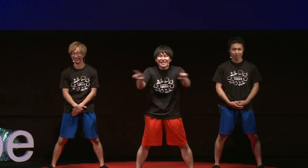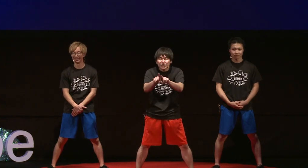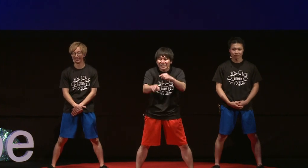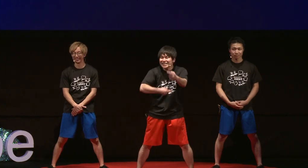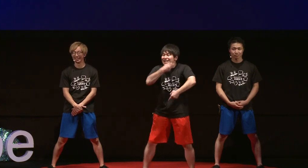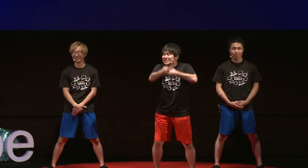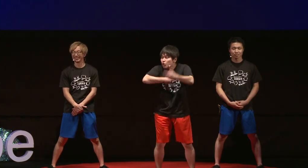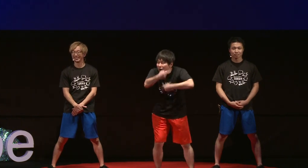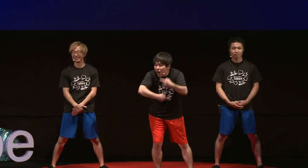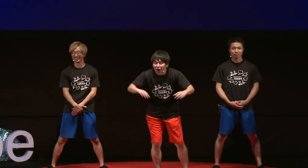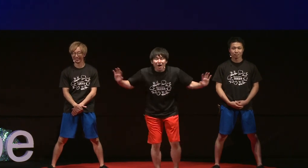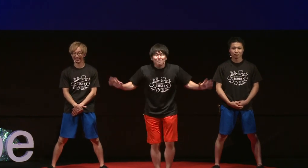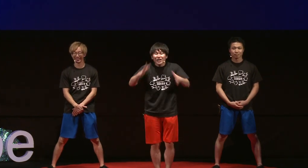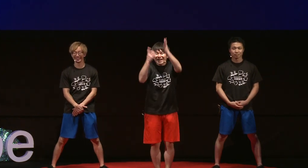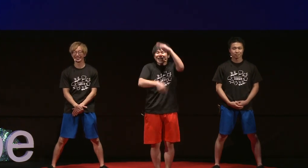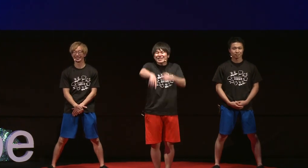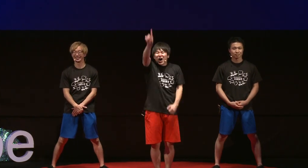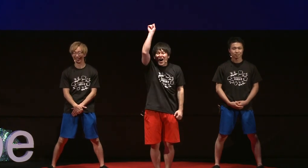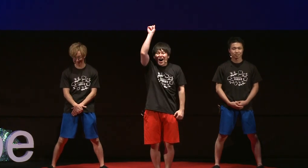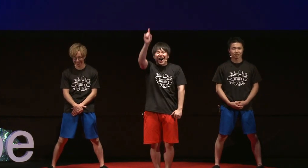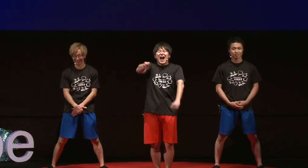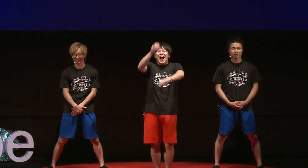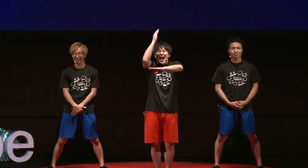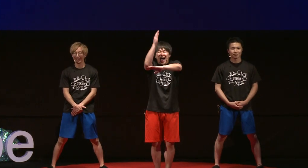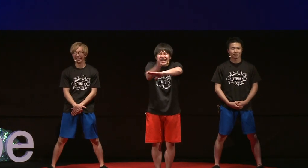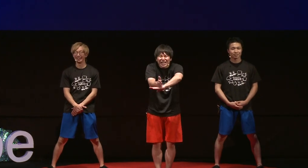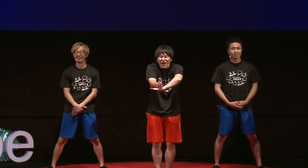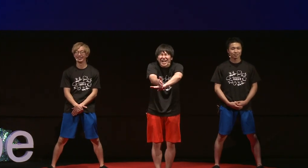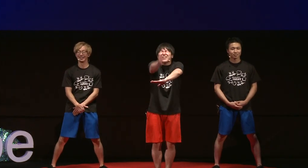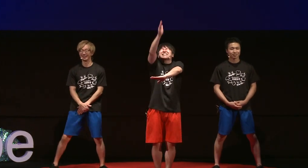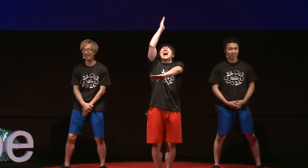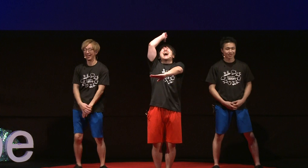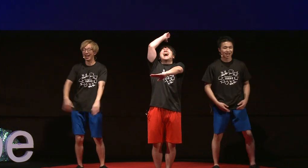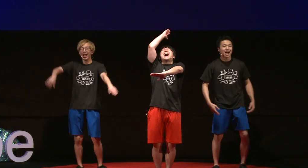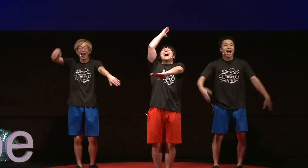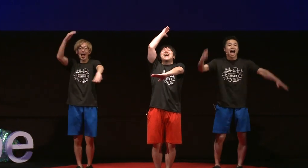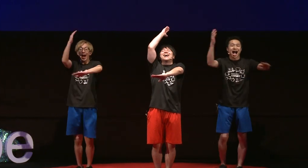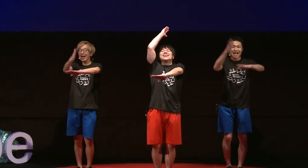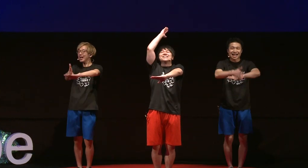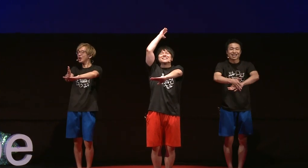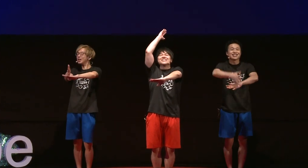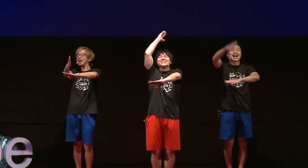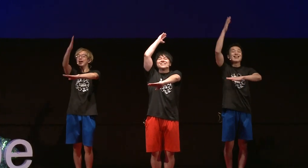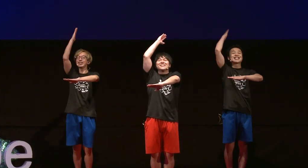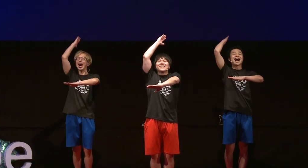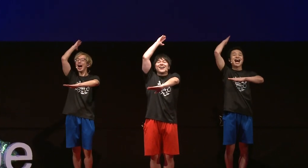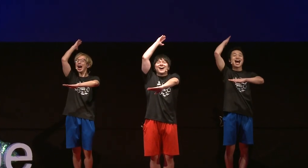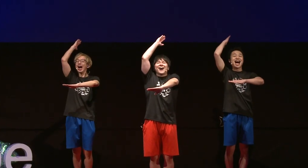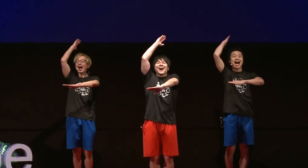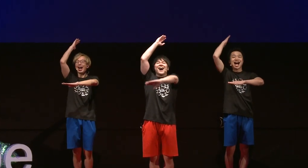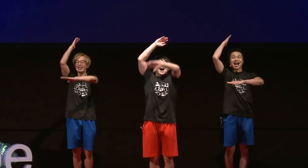Let's all promote sign language together! Thank you very much!